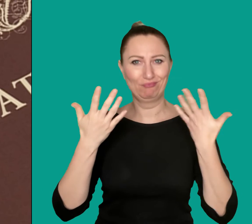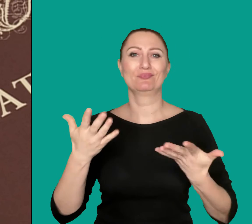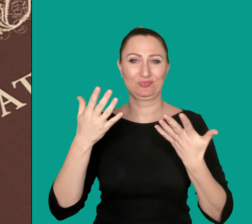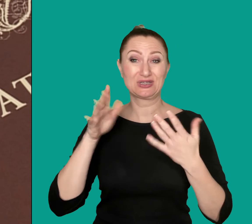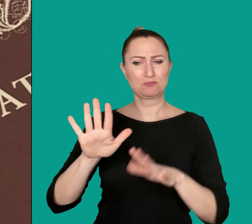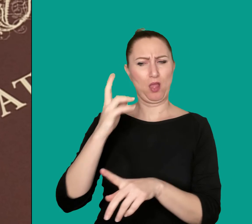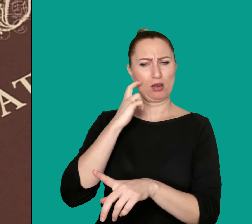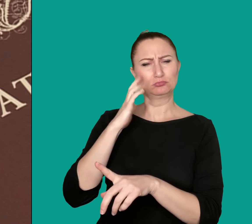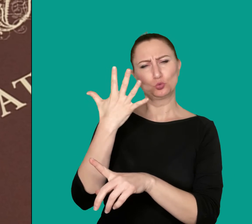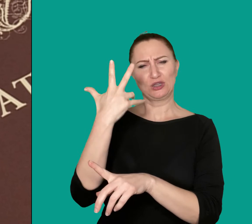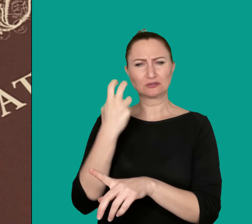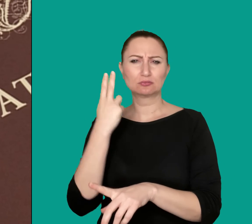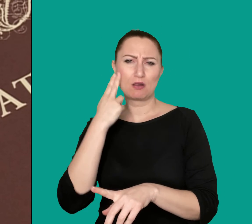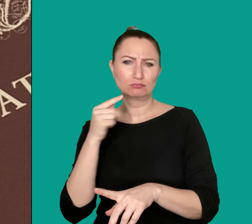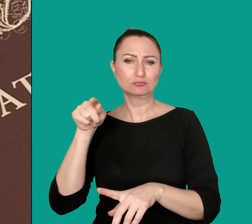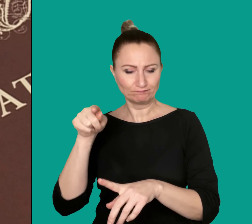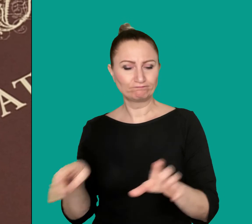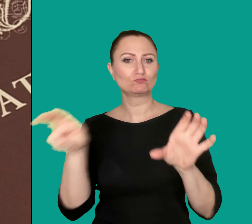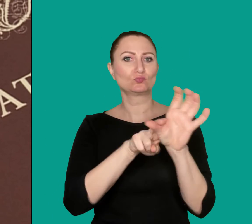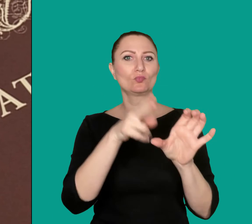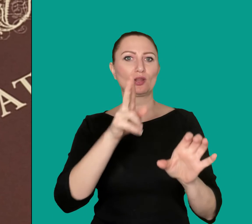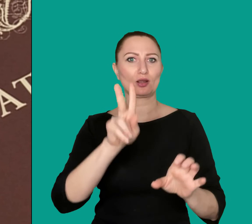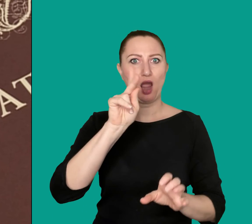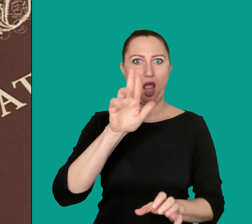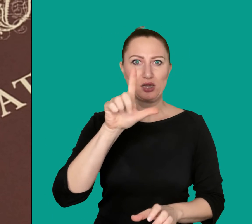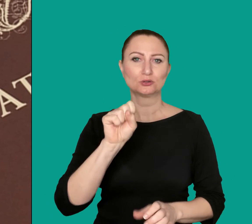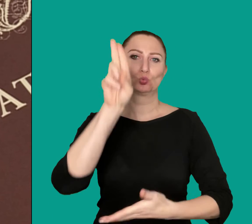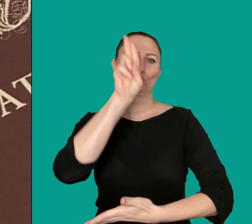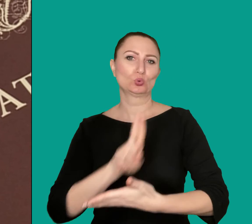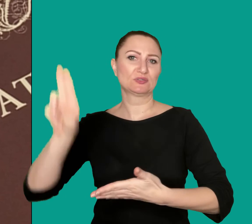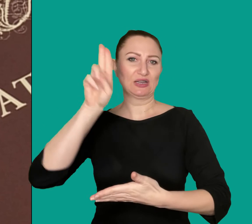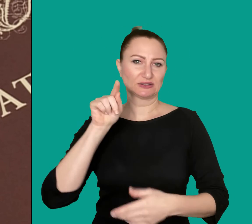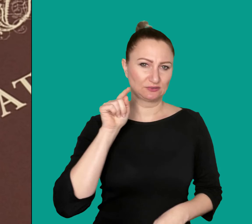And so at the age of thirty-five